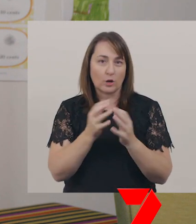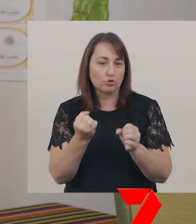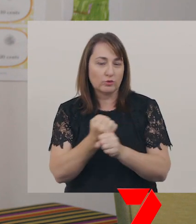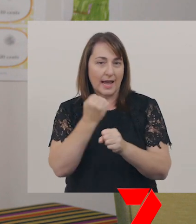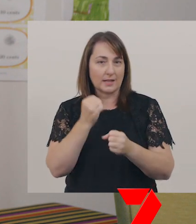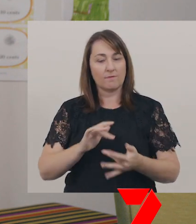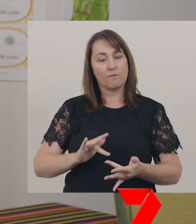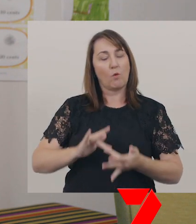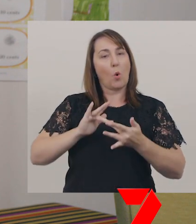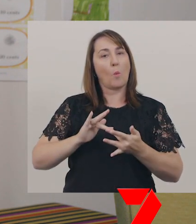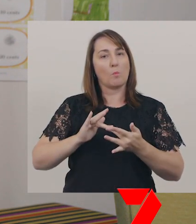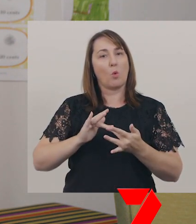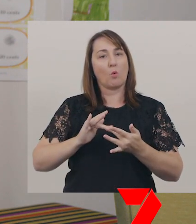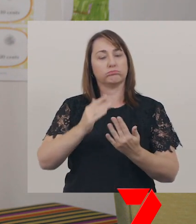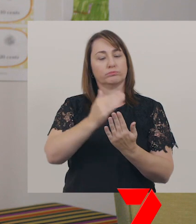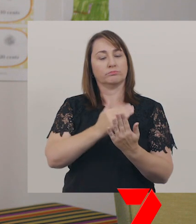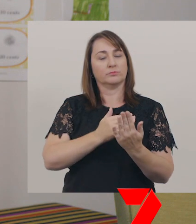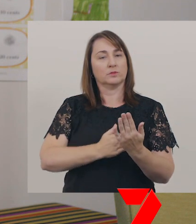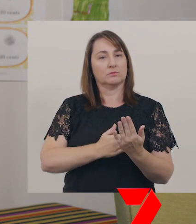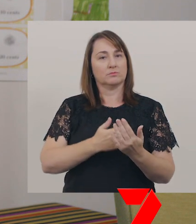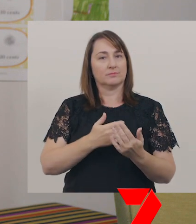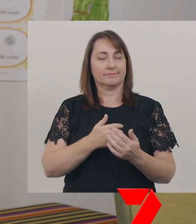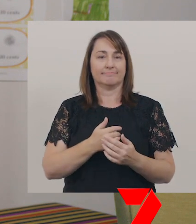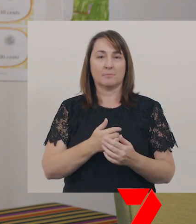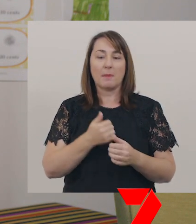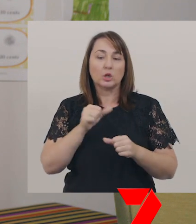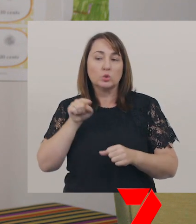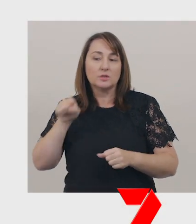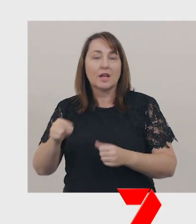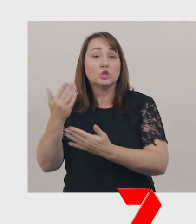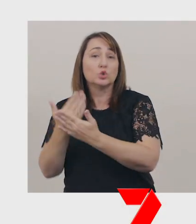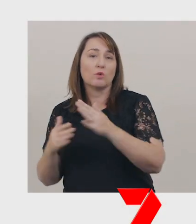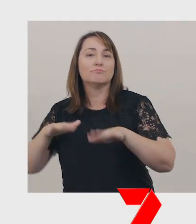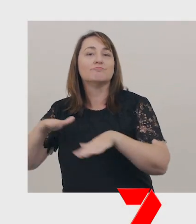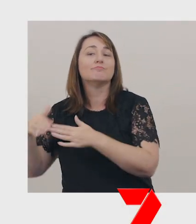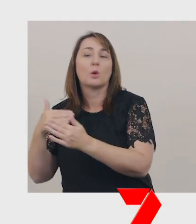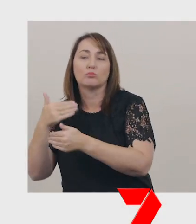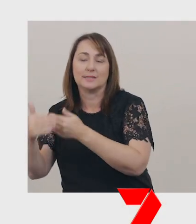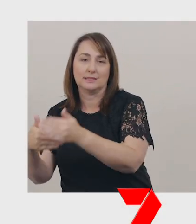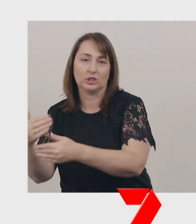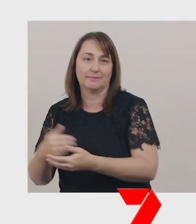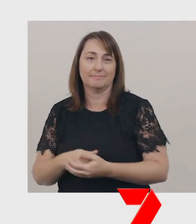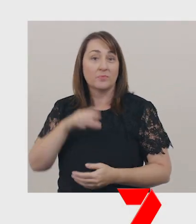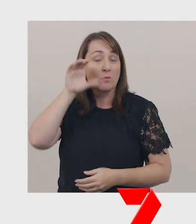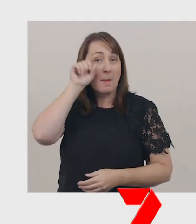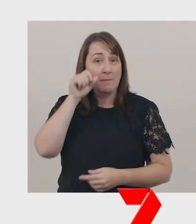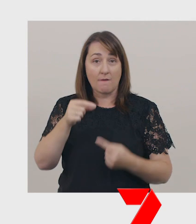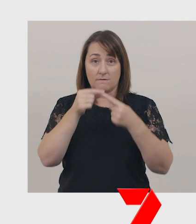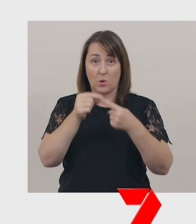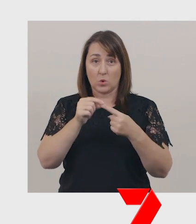using an informal procedure, that you might find in a story. Remember, first we need a goal.